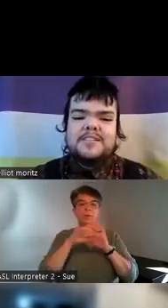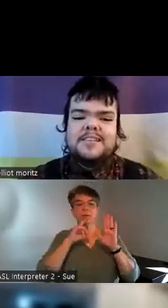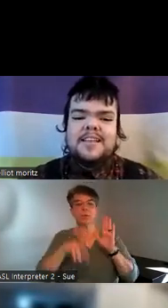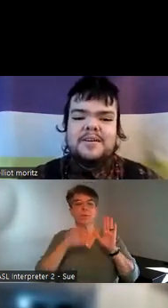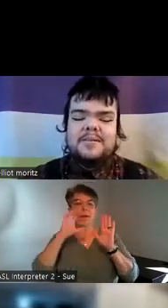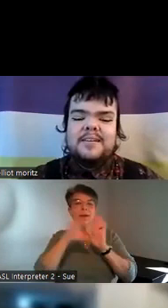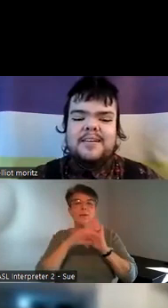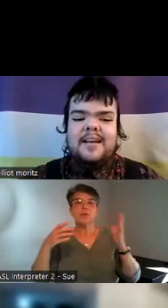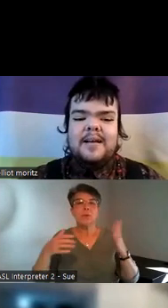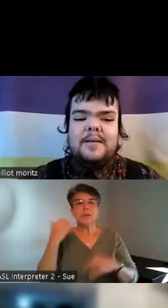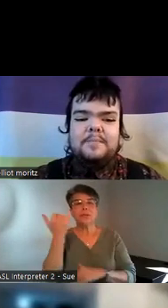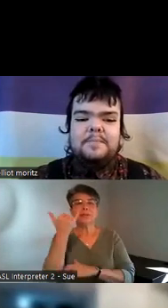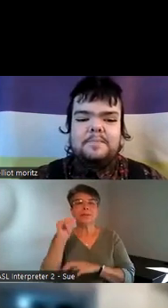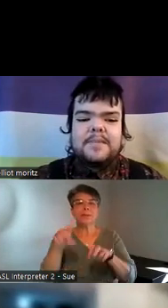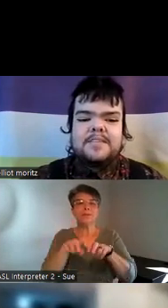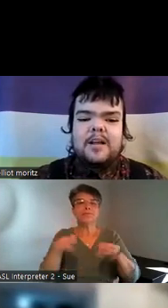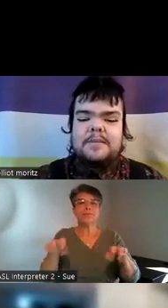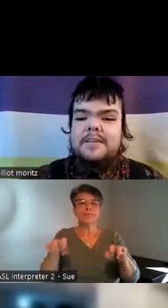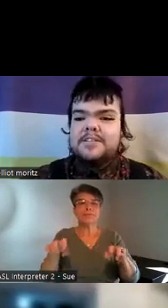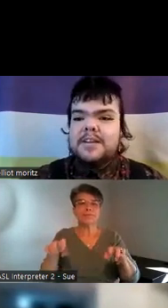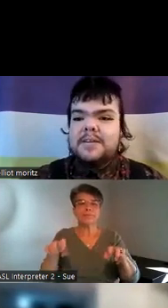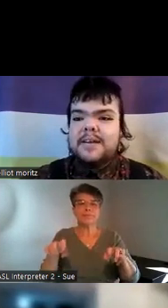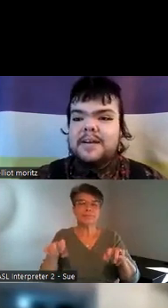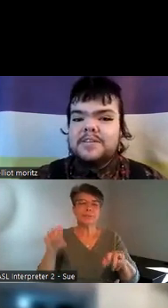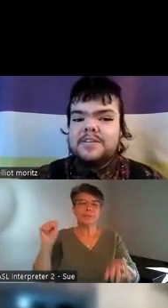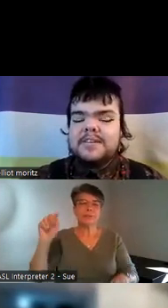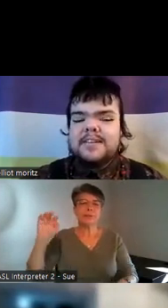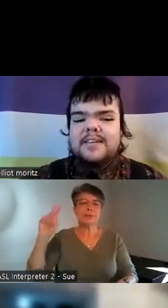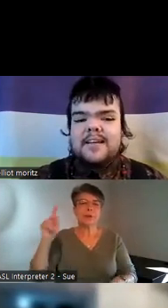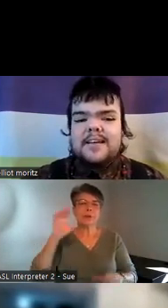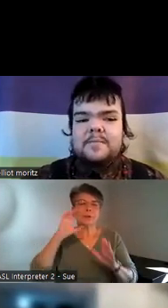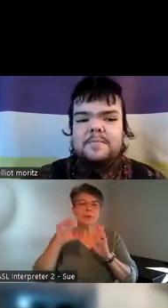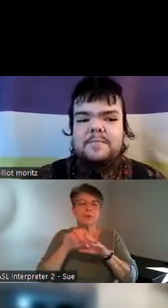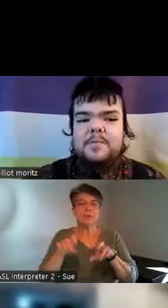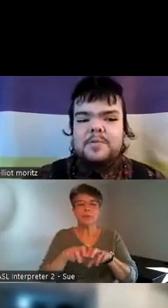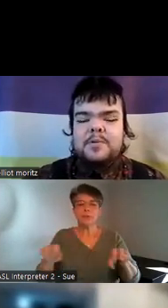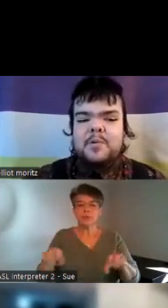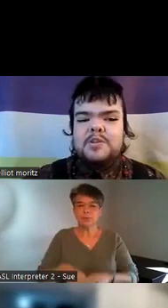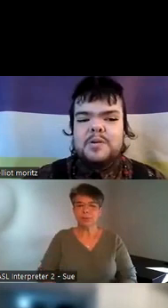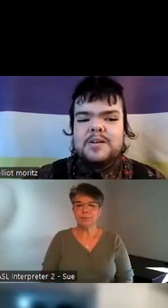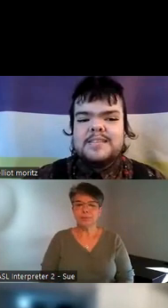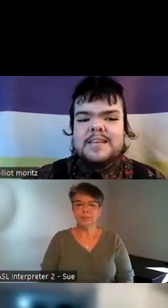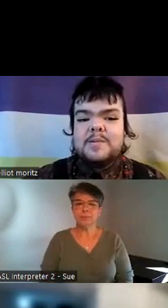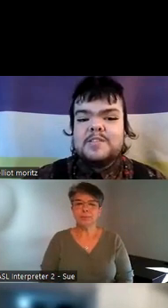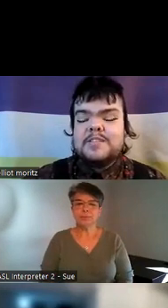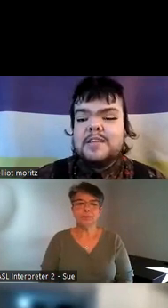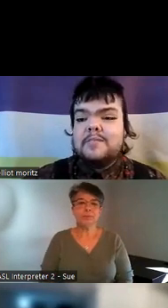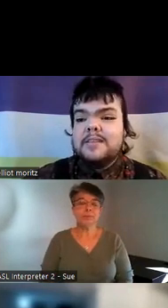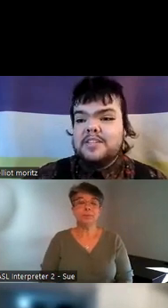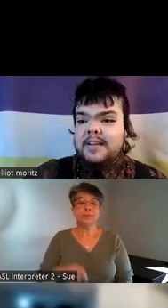it's a yellow um stock image of a couch um with orange words that say questions and conversation